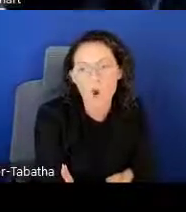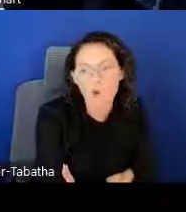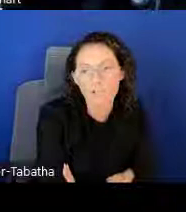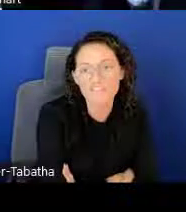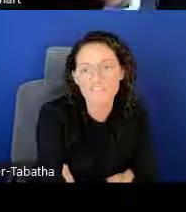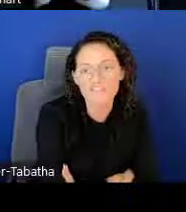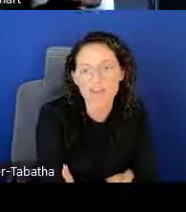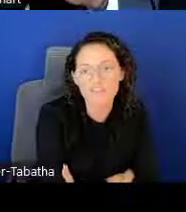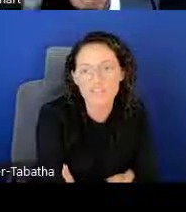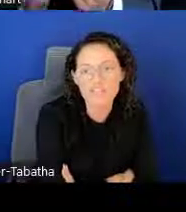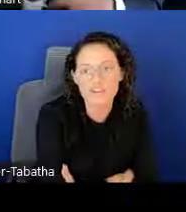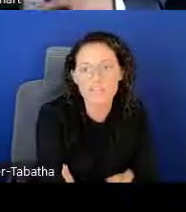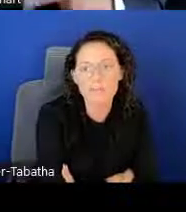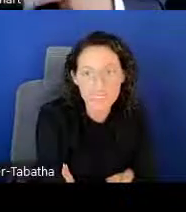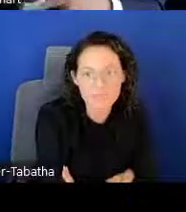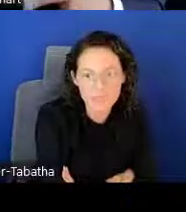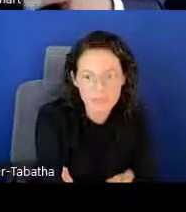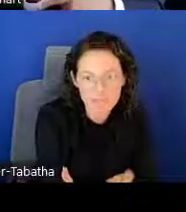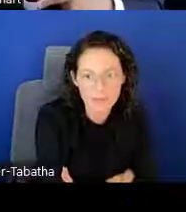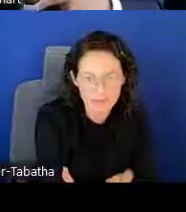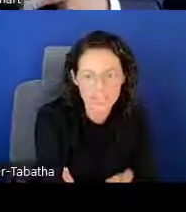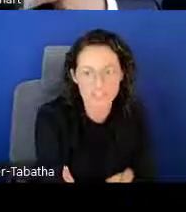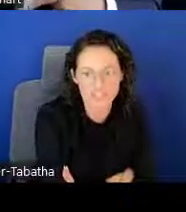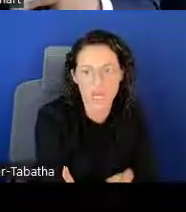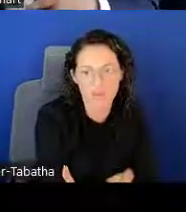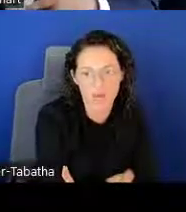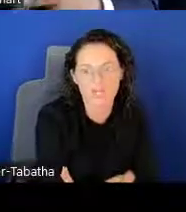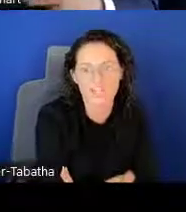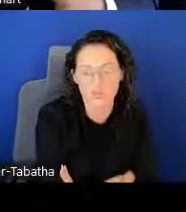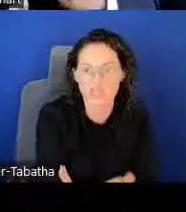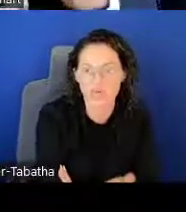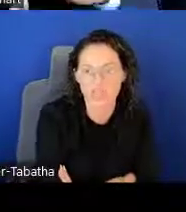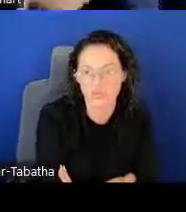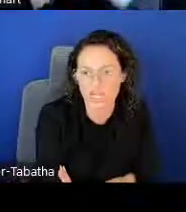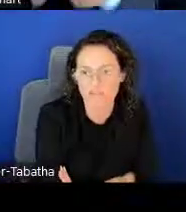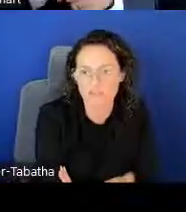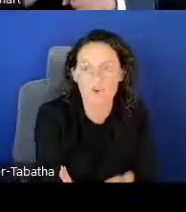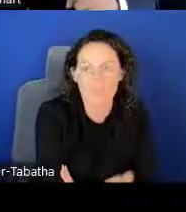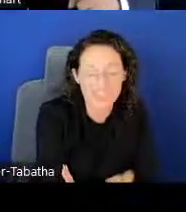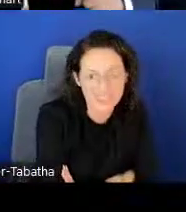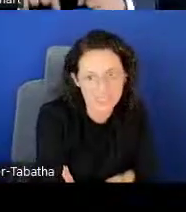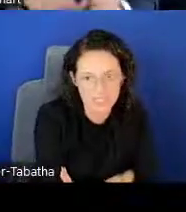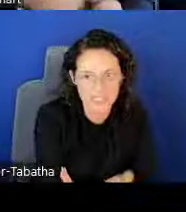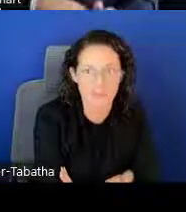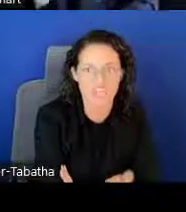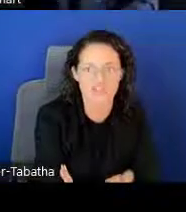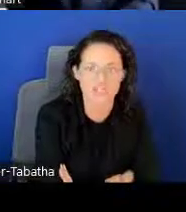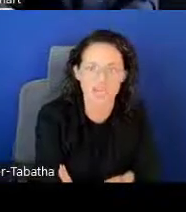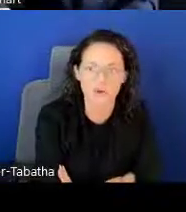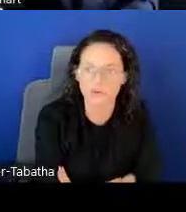So all of these five criterias must be met by July 1, 2023 for this year's application cycle.